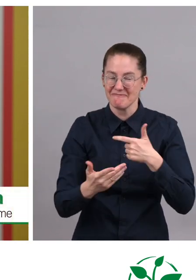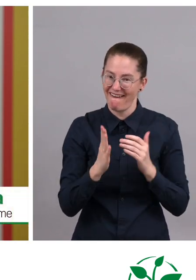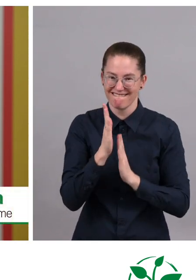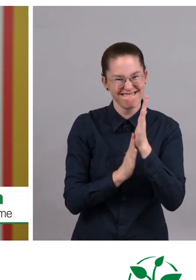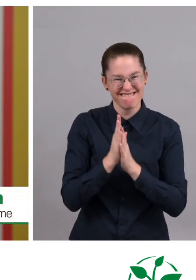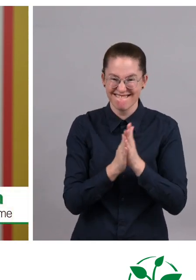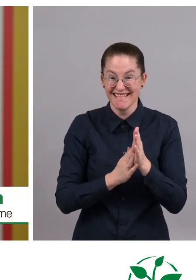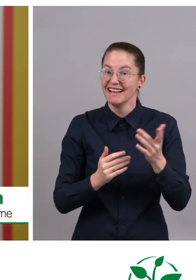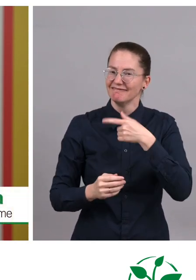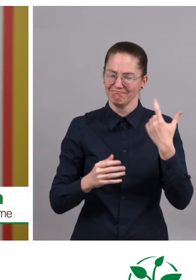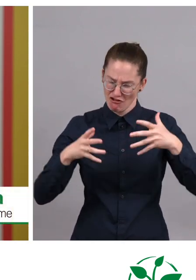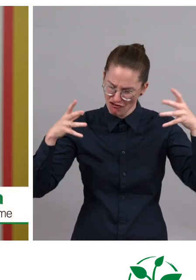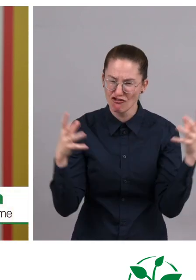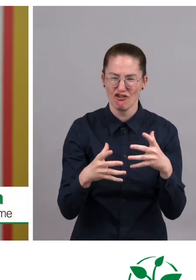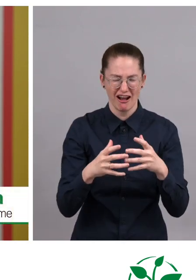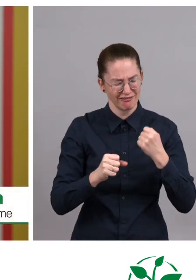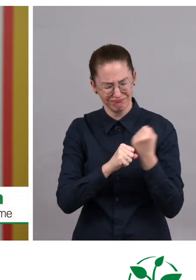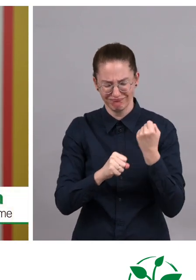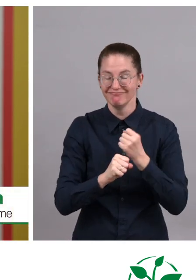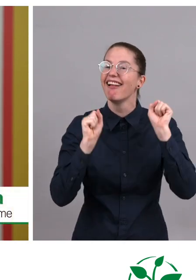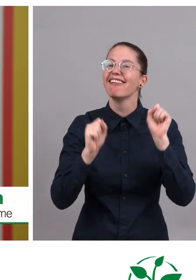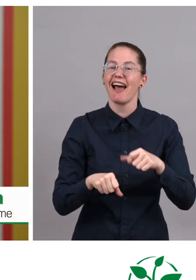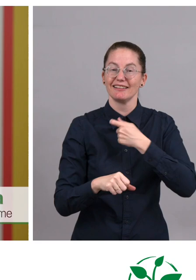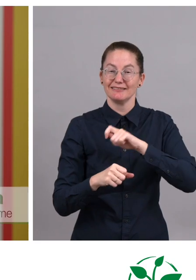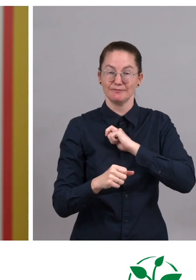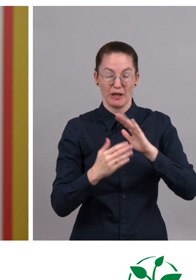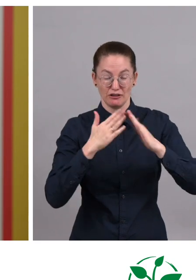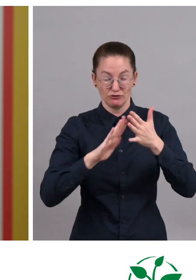We believe that together we can further develop our Spanish-speaking community.